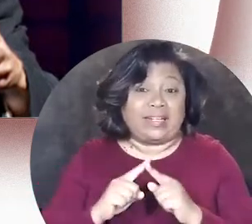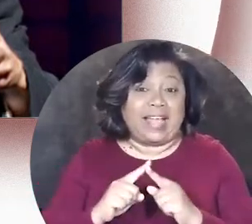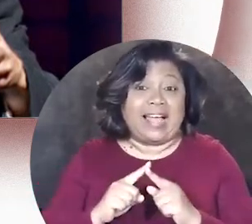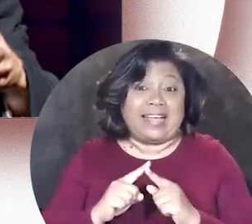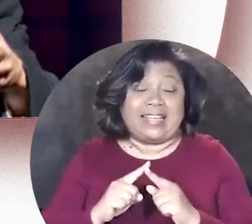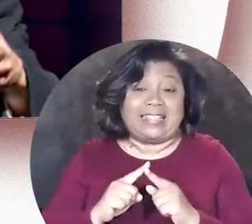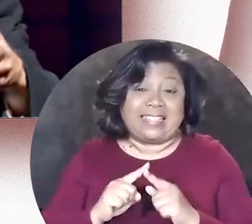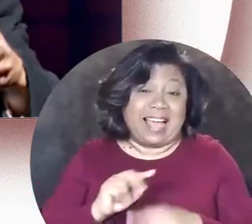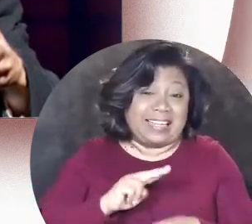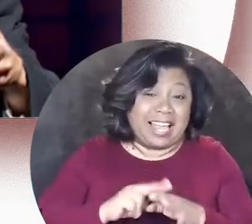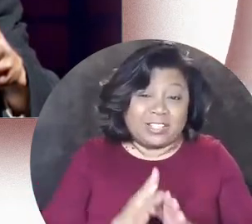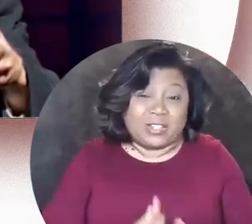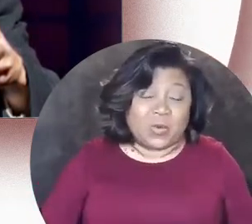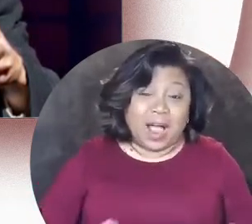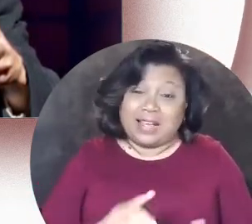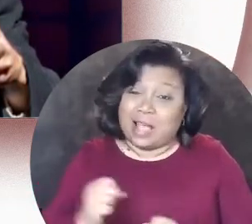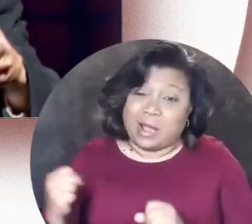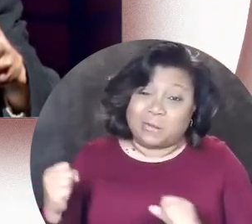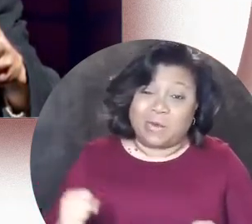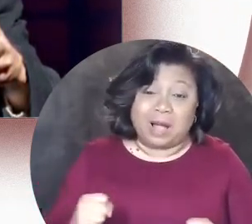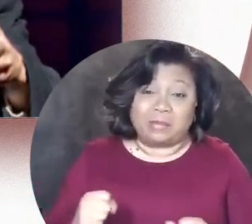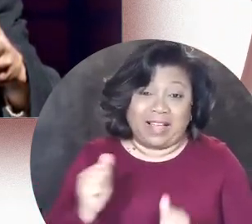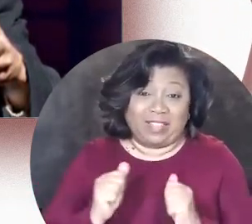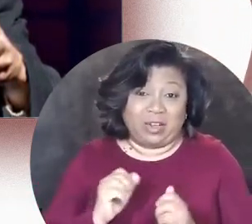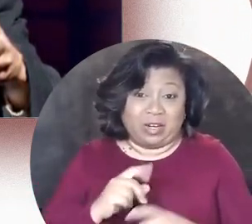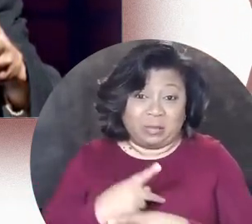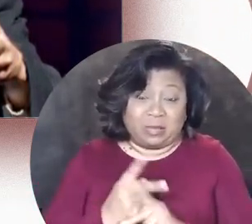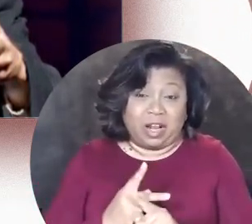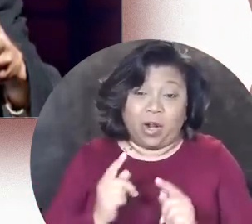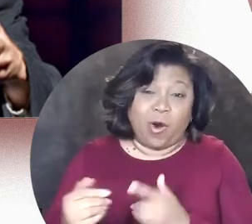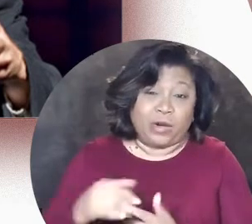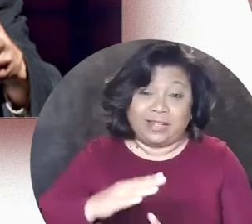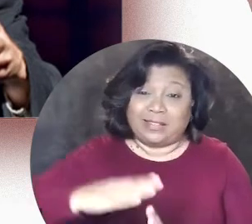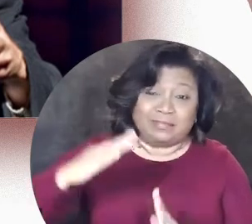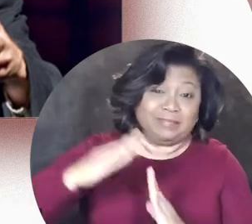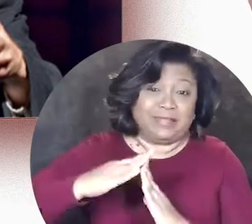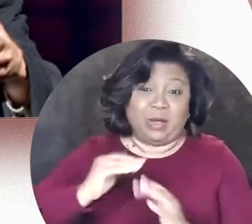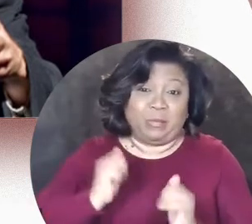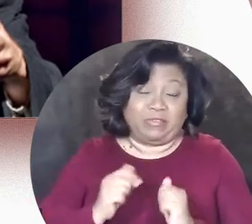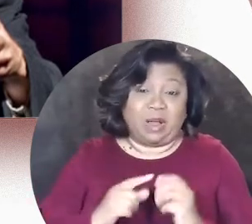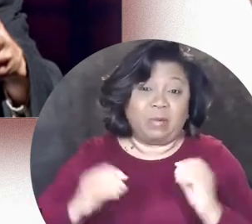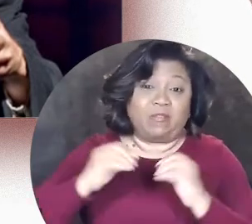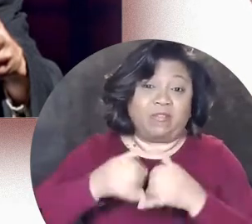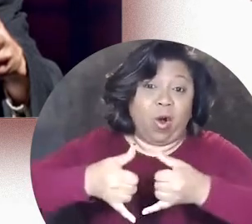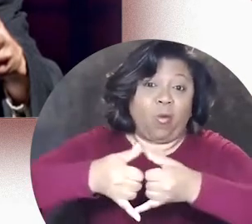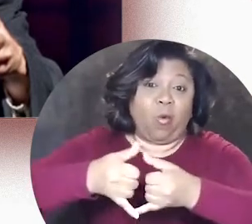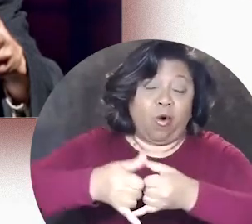and has appeared nationwide in prominent theater productions earning outstanding performance awards